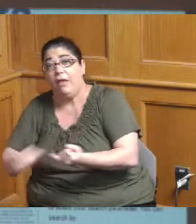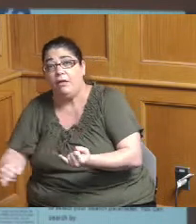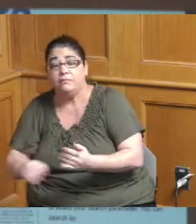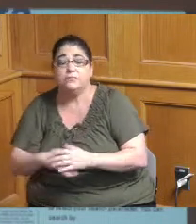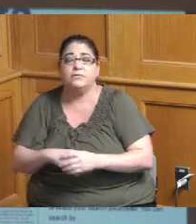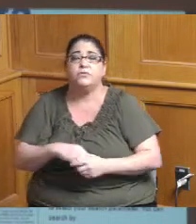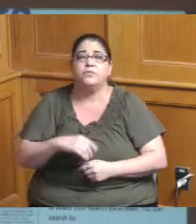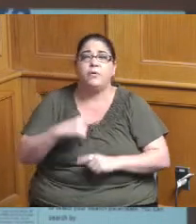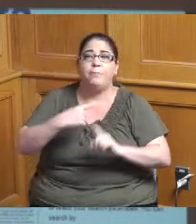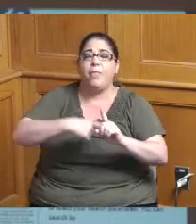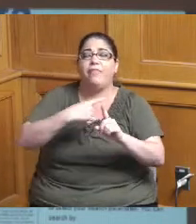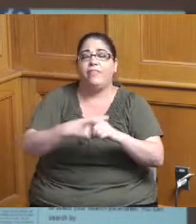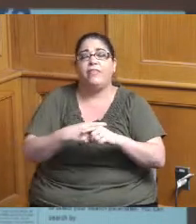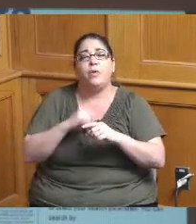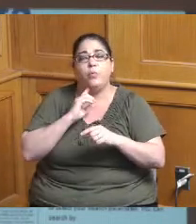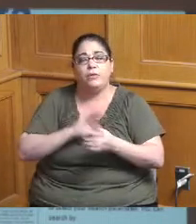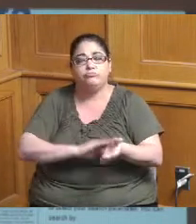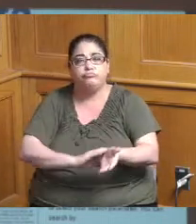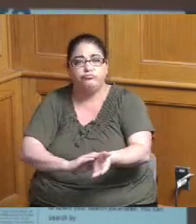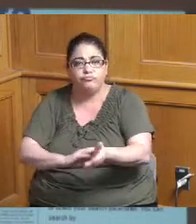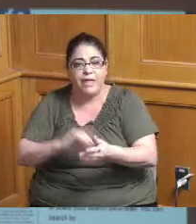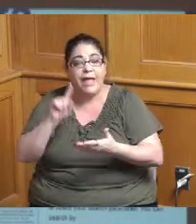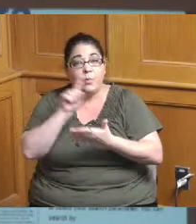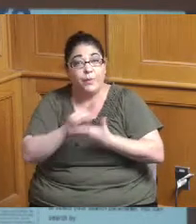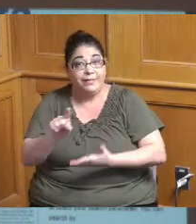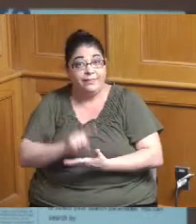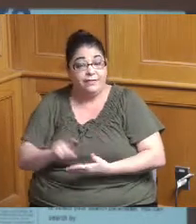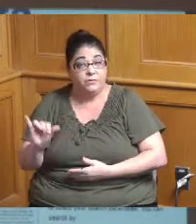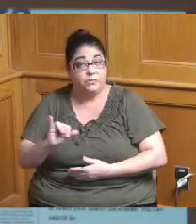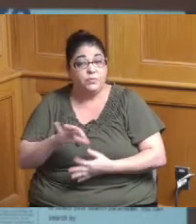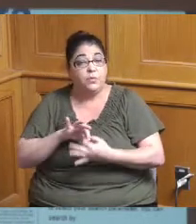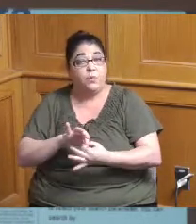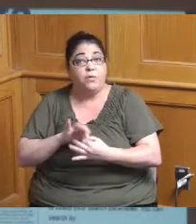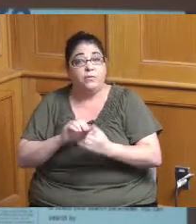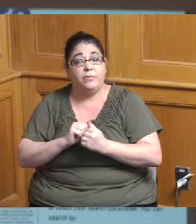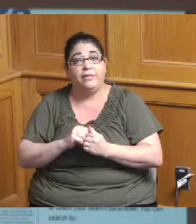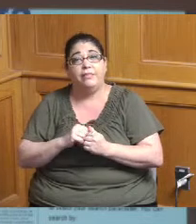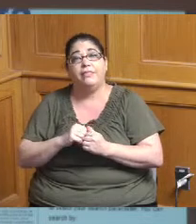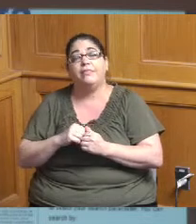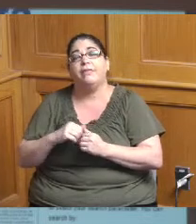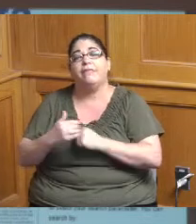we also coordinate on a weekly basis with the county monitor team just to go through